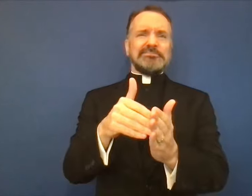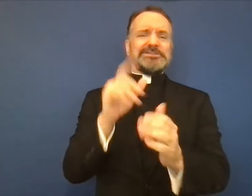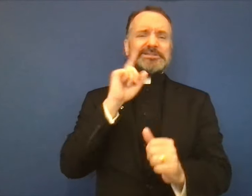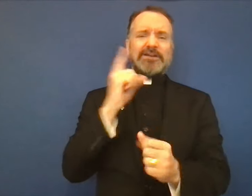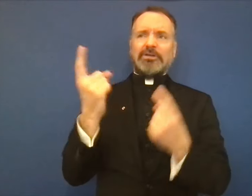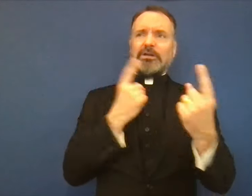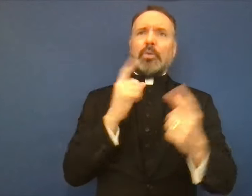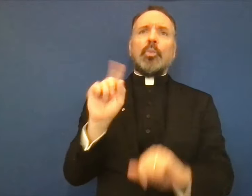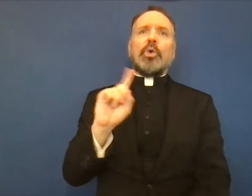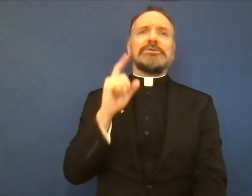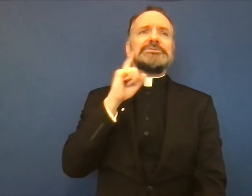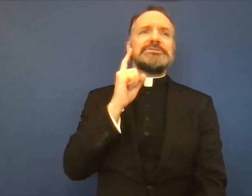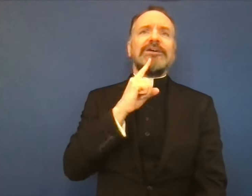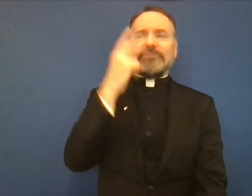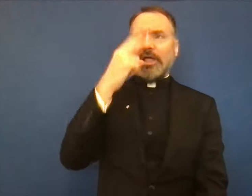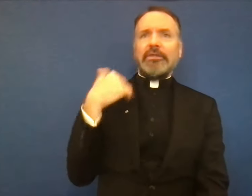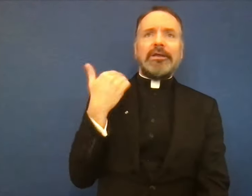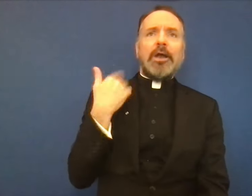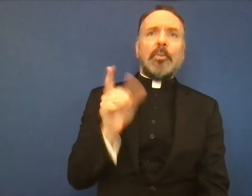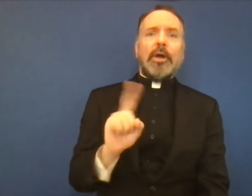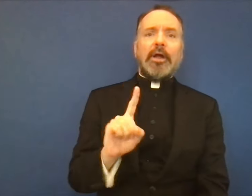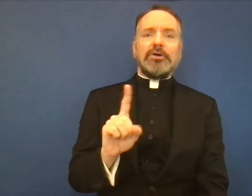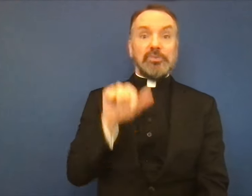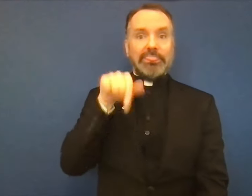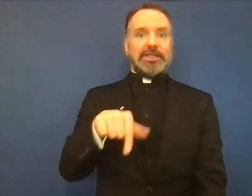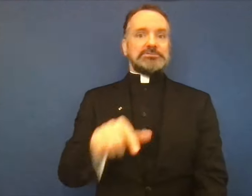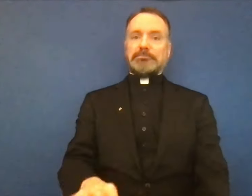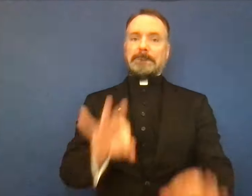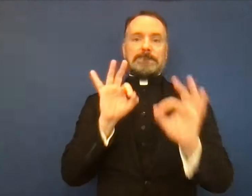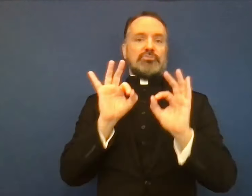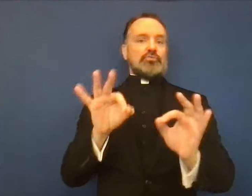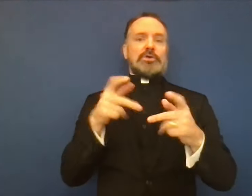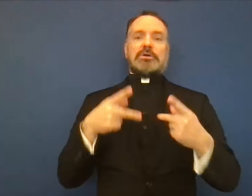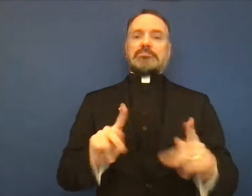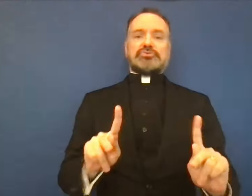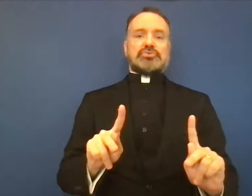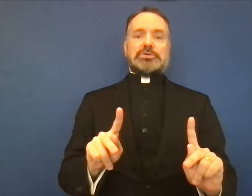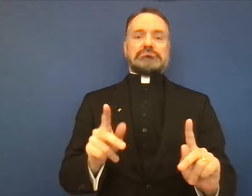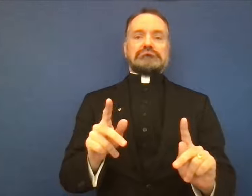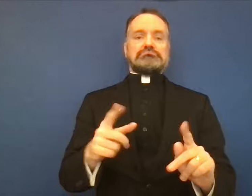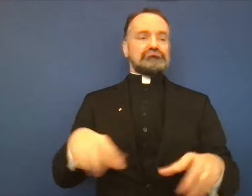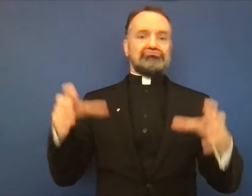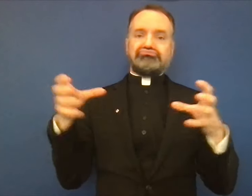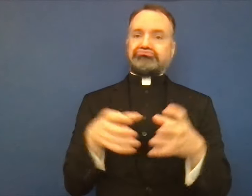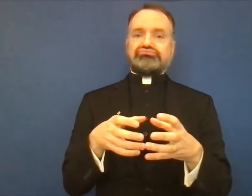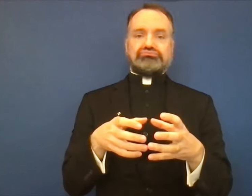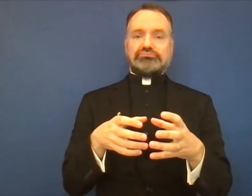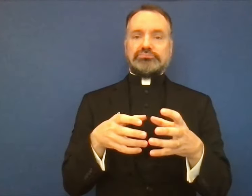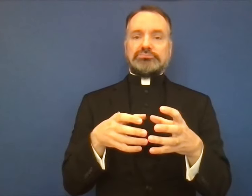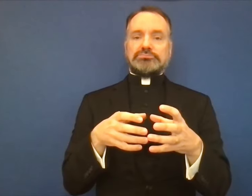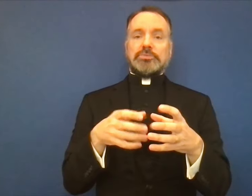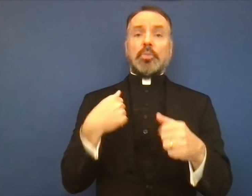that we might have an opportunity to grow as a community. Many deaf Catholics often come to me